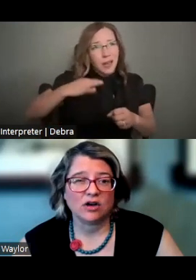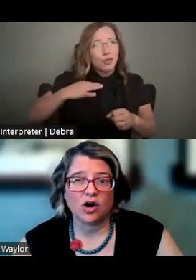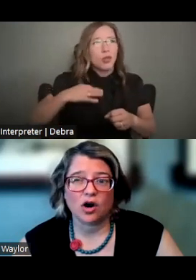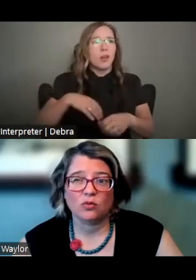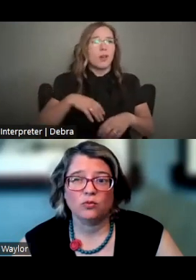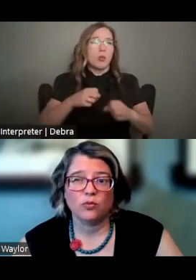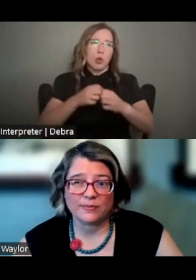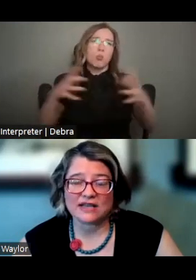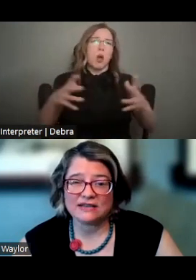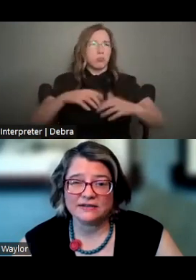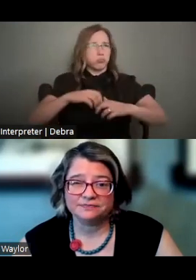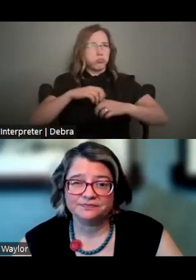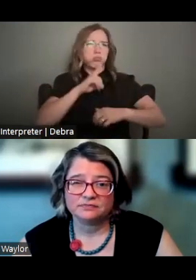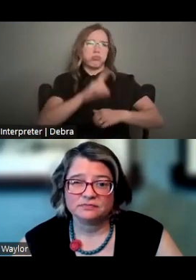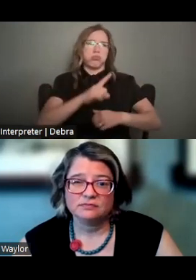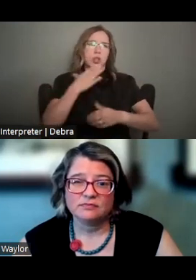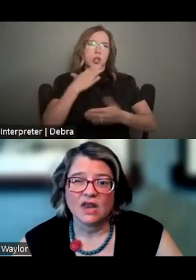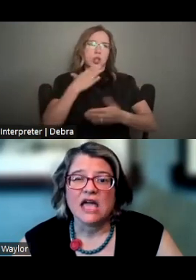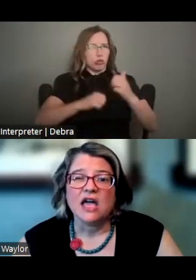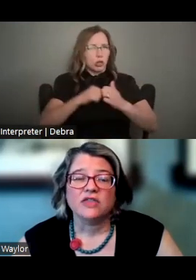ON OUR WEBSITE.